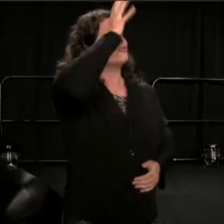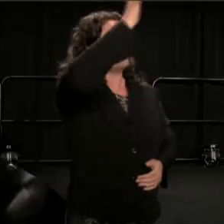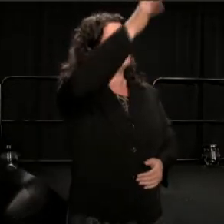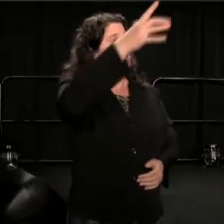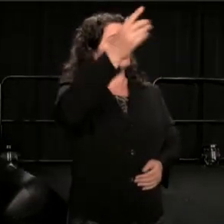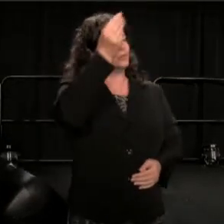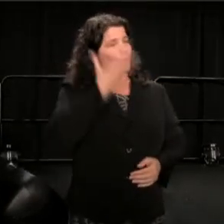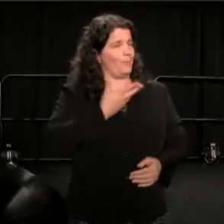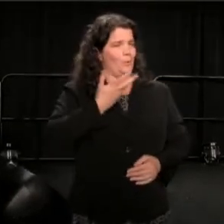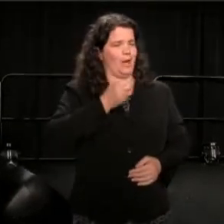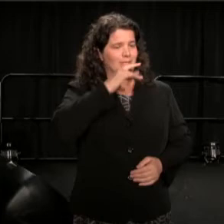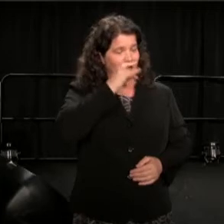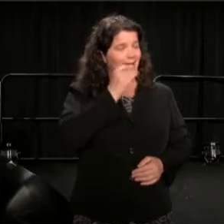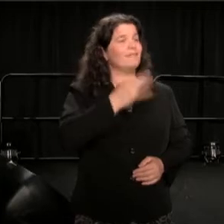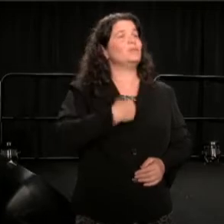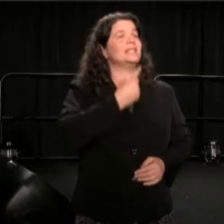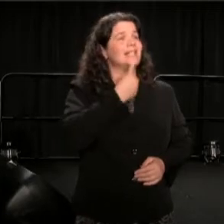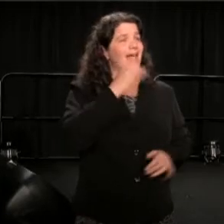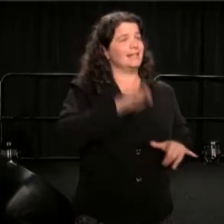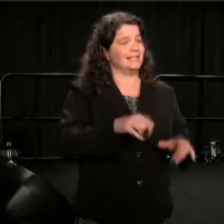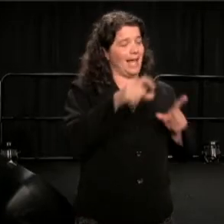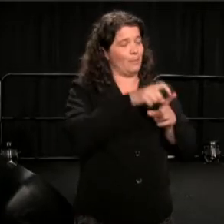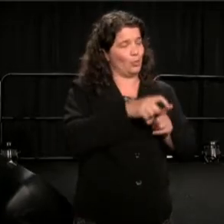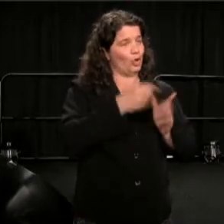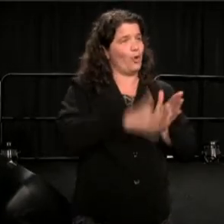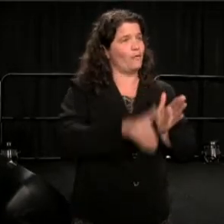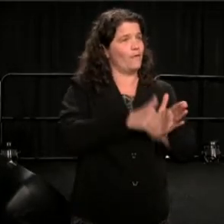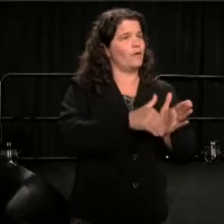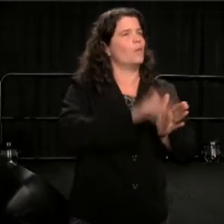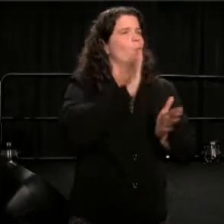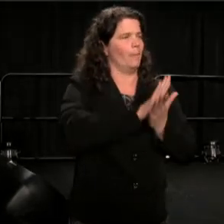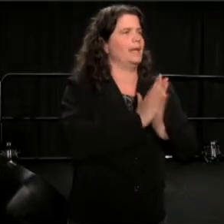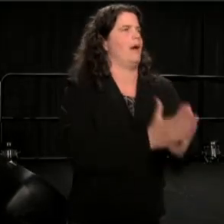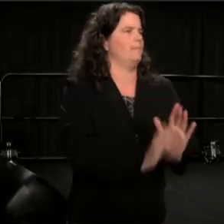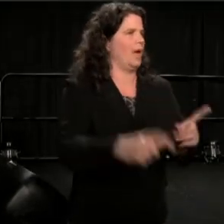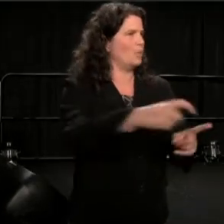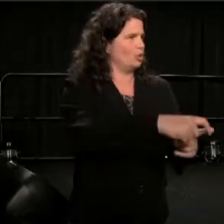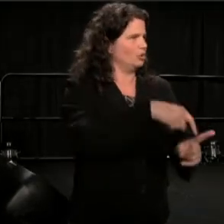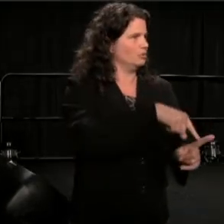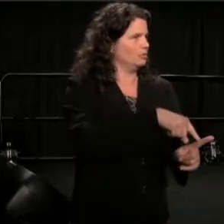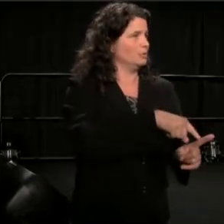And so I've been trying to become America, word for word. If there's any psychiatrist in this audience,